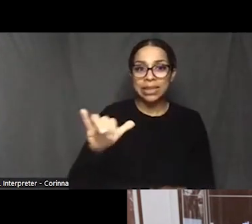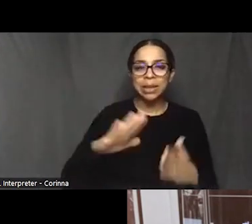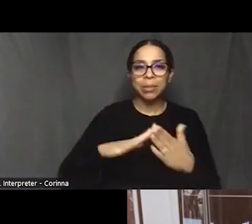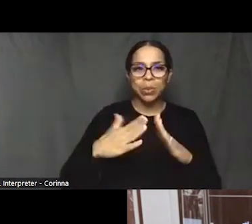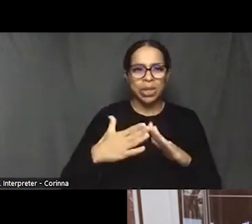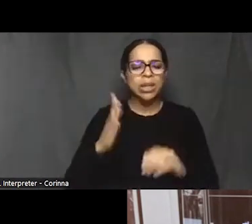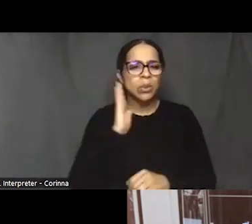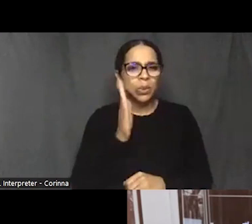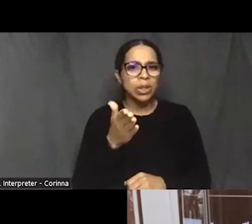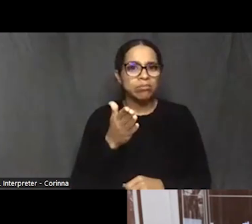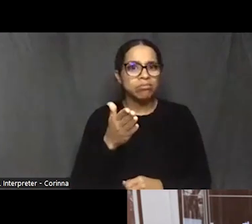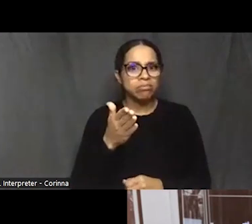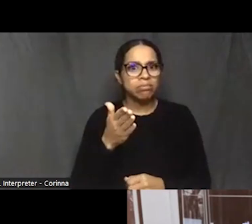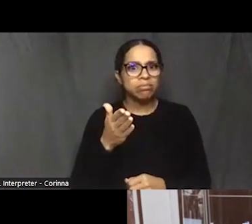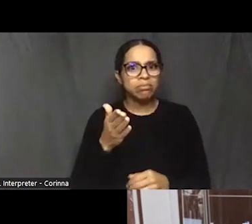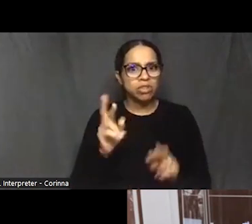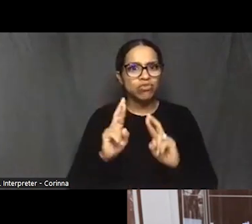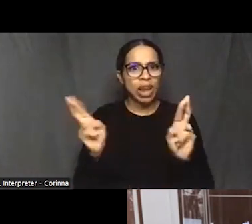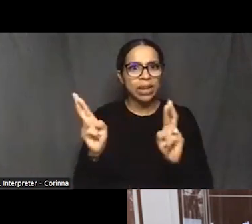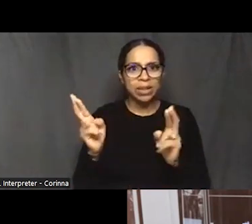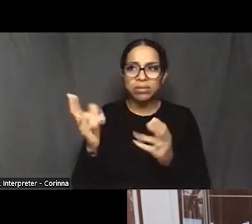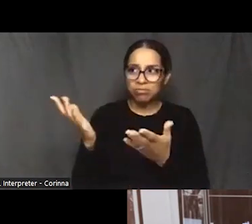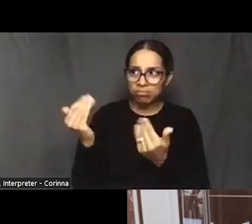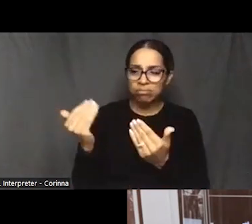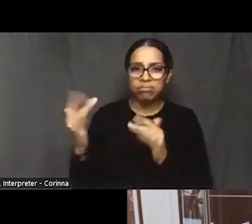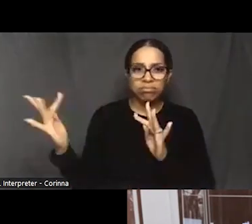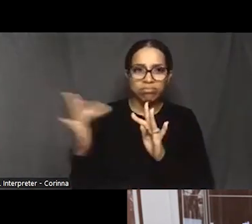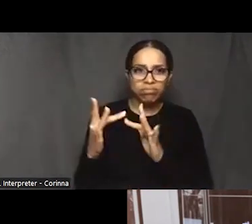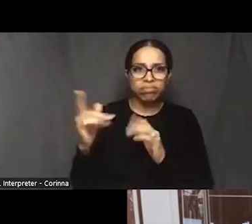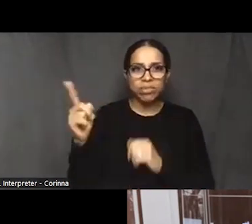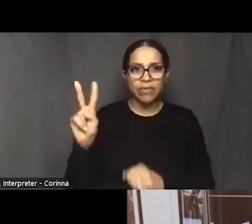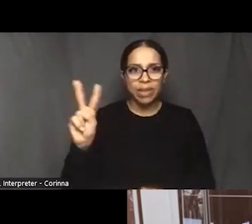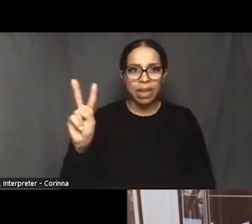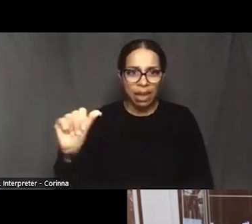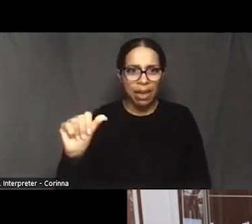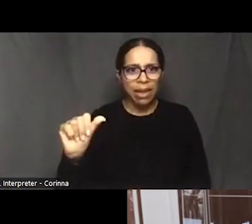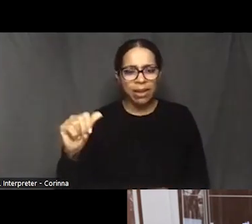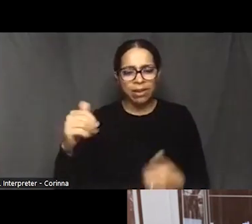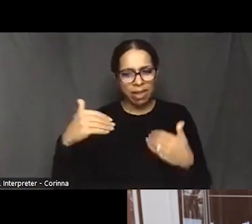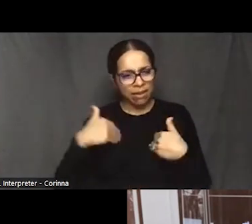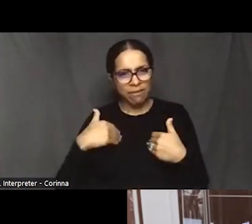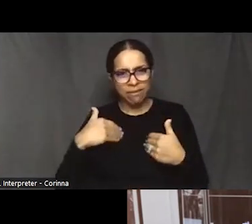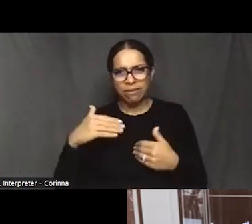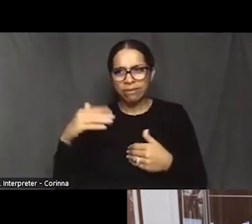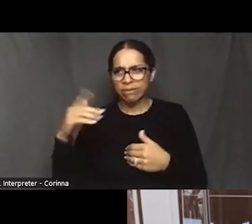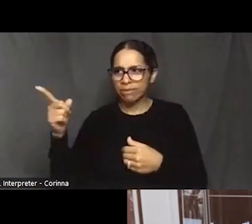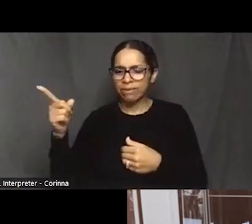because there is certainly a direct correlation. Yeah,